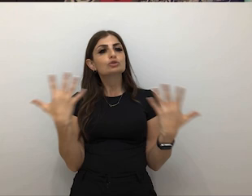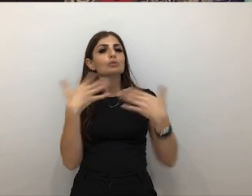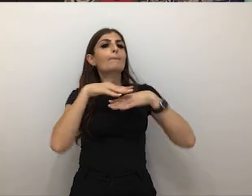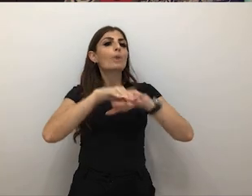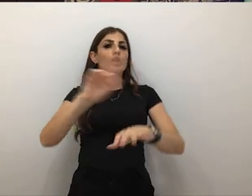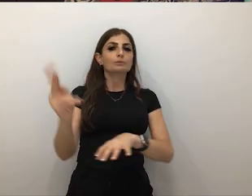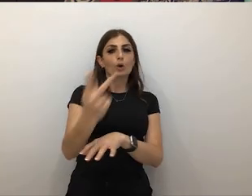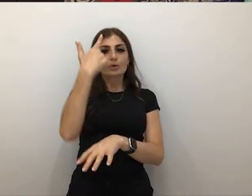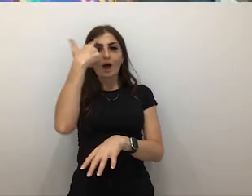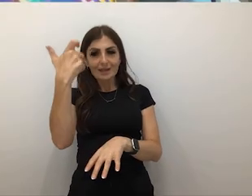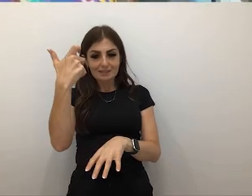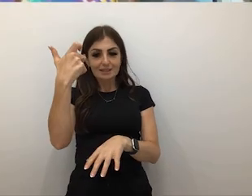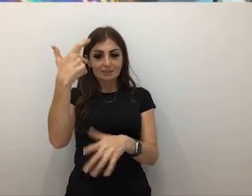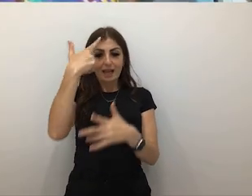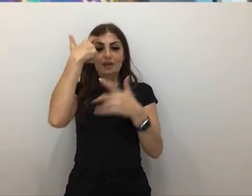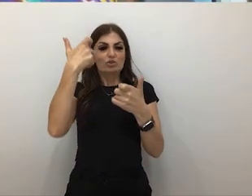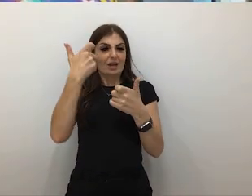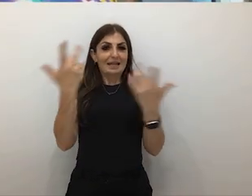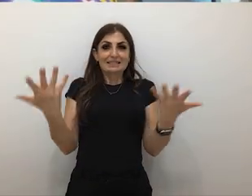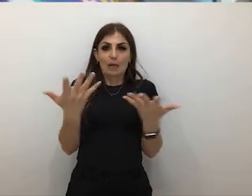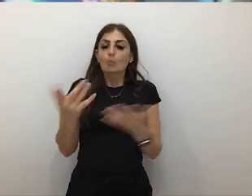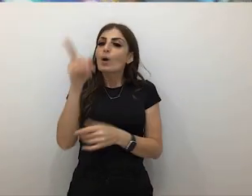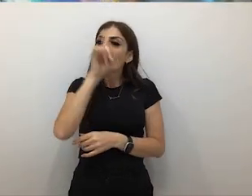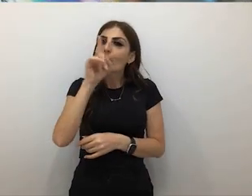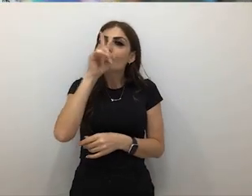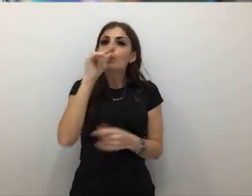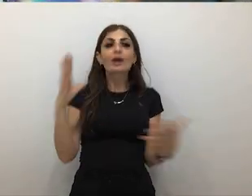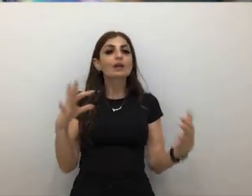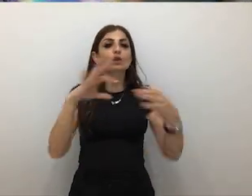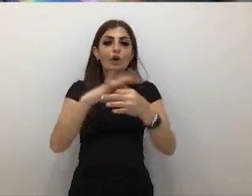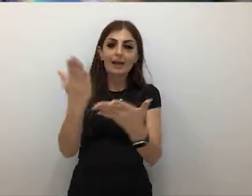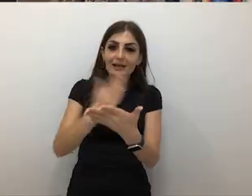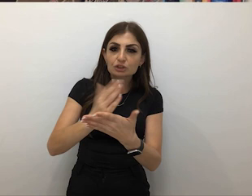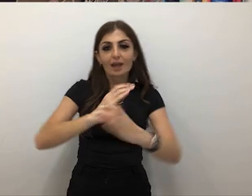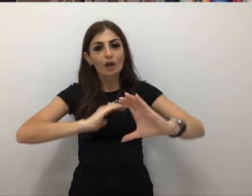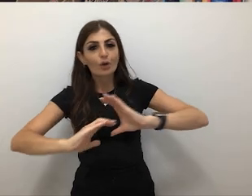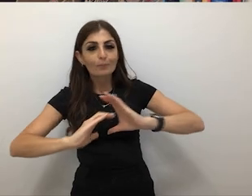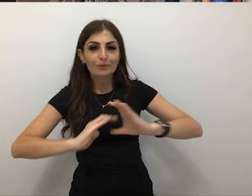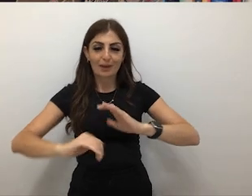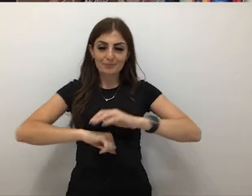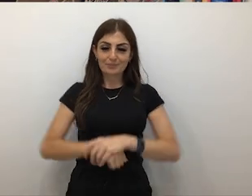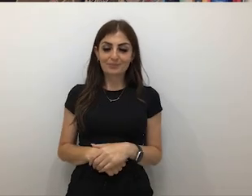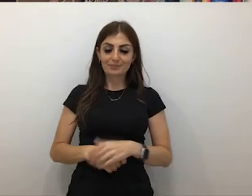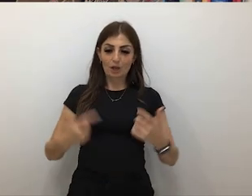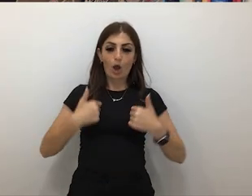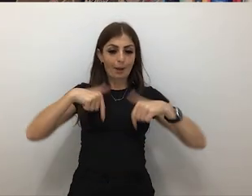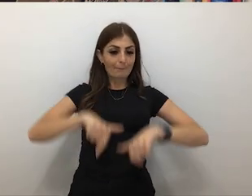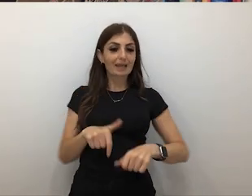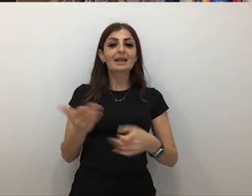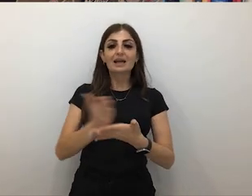a space where people can connect, share and communicate. I'm working in a shared studio space at the moment that I'm working with